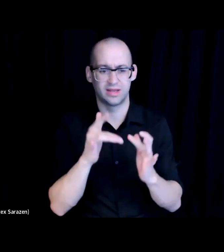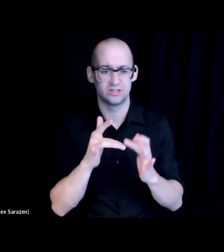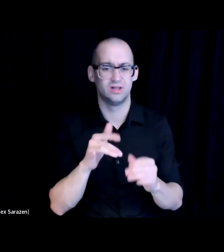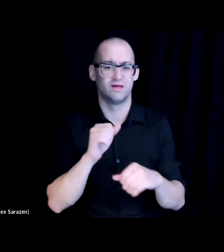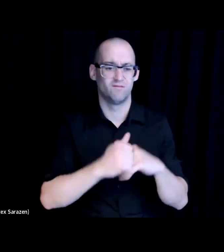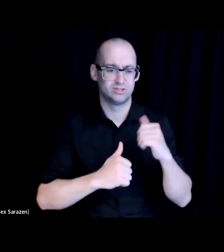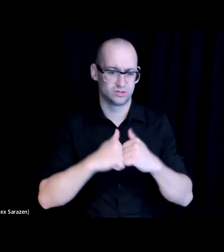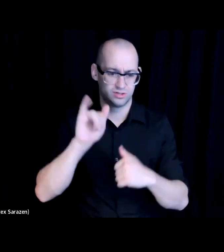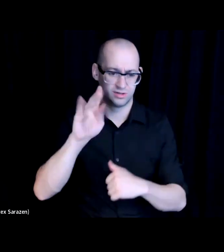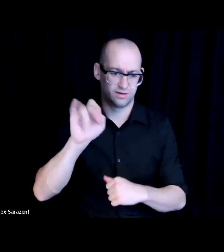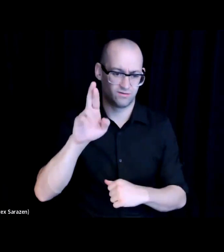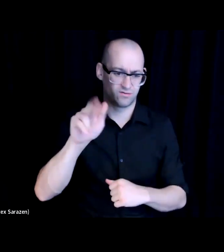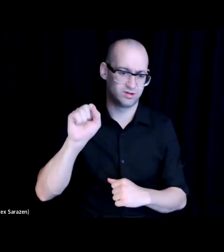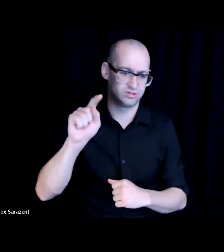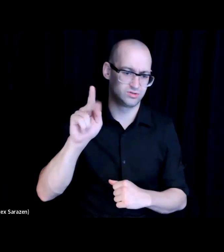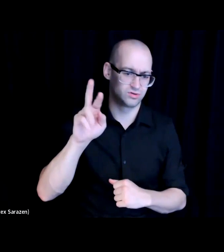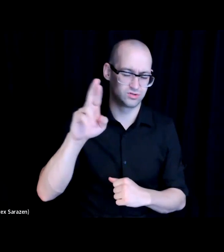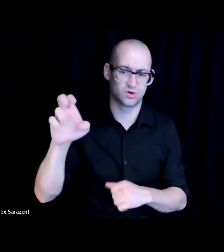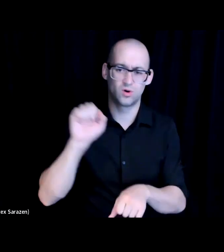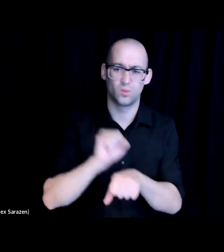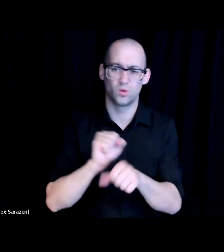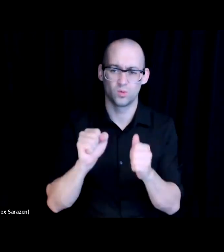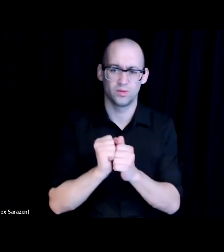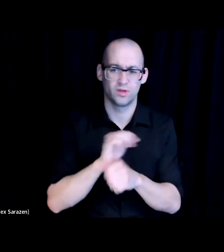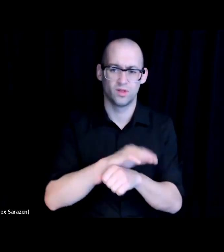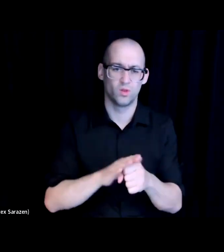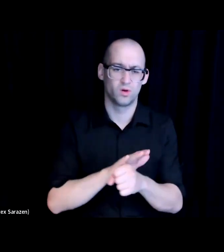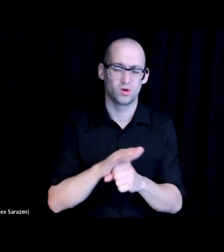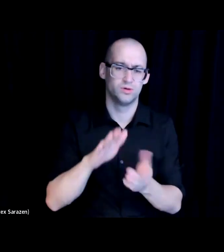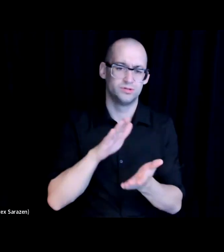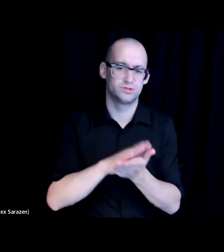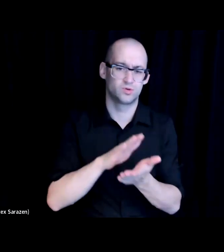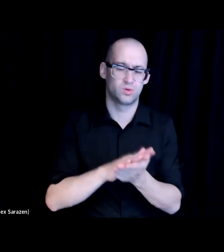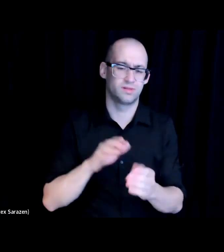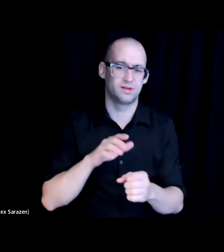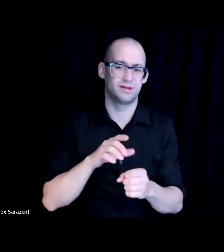So whether it is working with that local school district to develop better platform that is